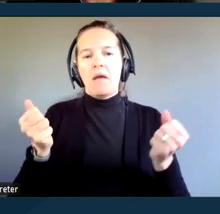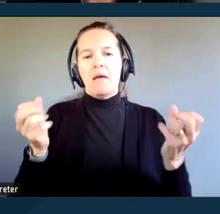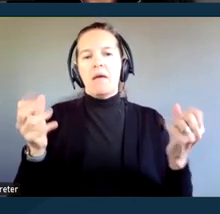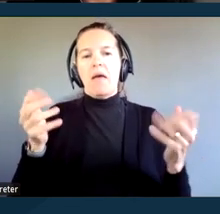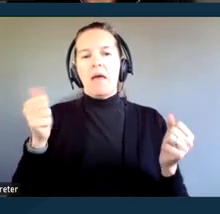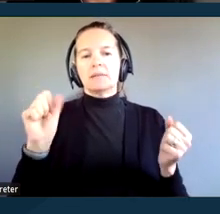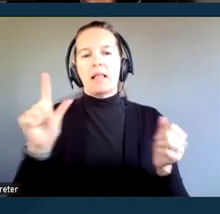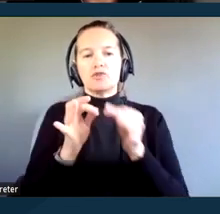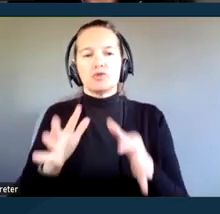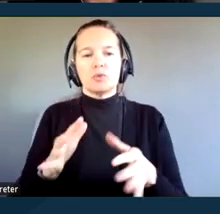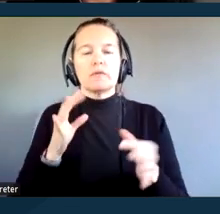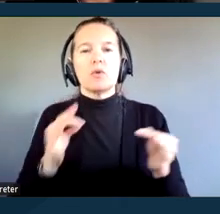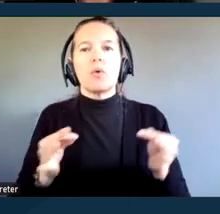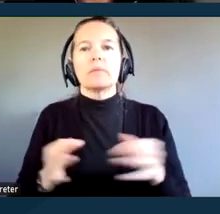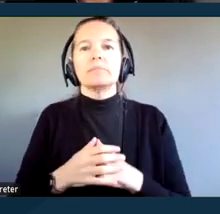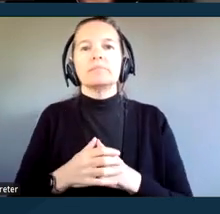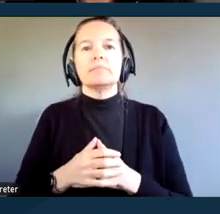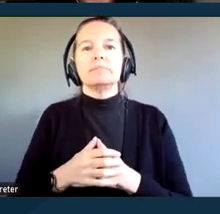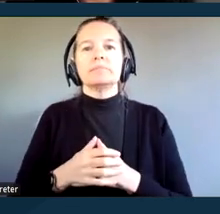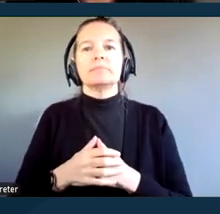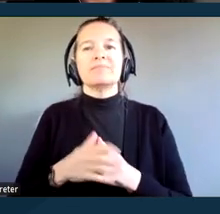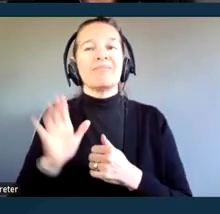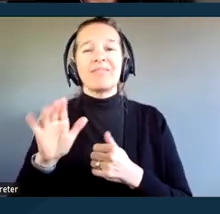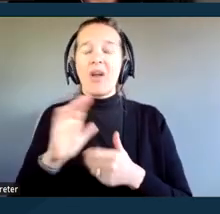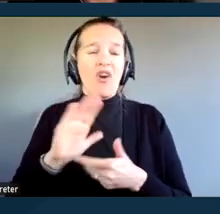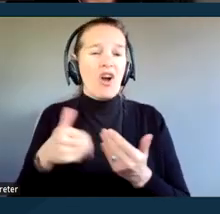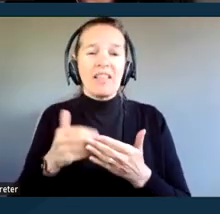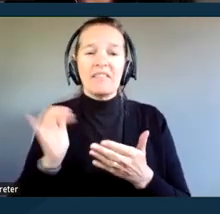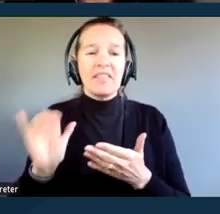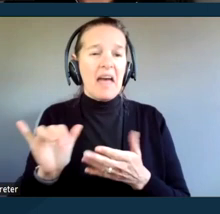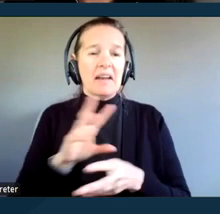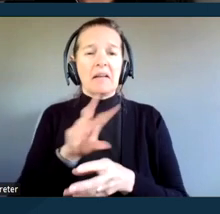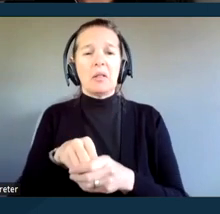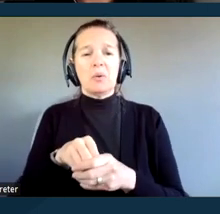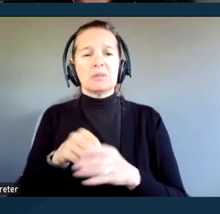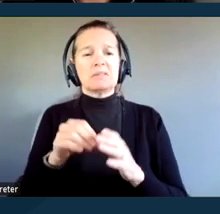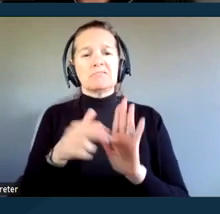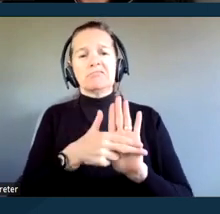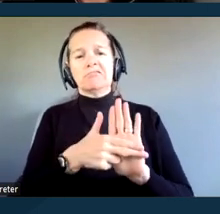All of these access concerns are compounded by stigmas that people with disabilities experience.